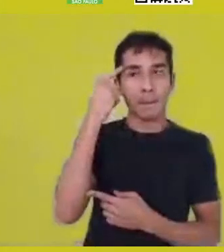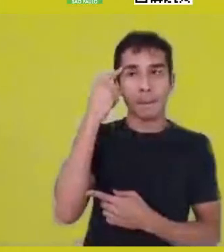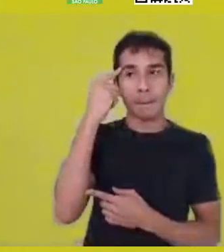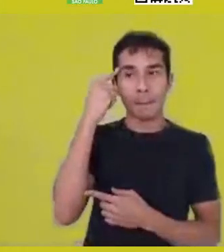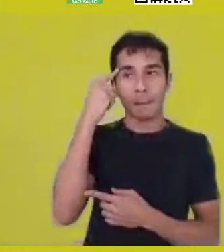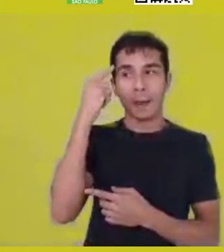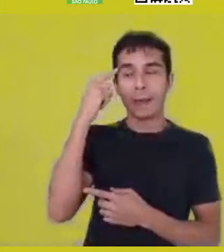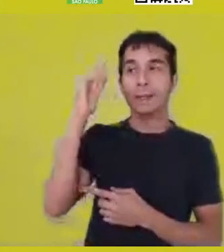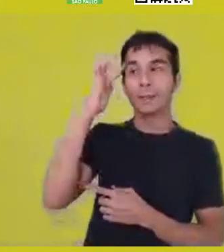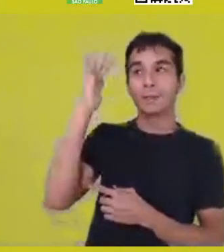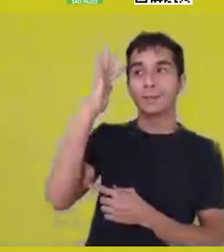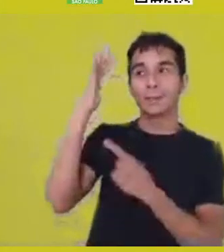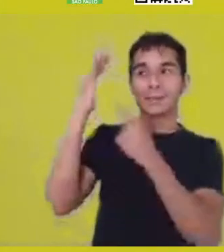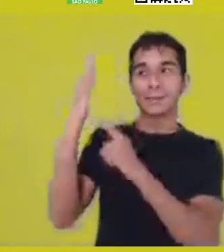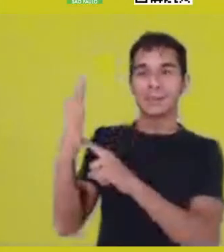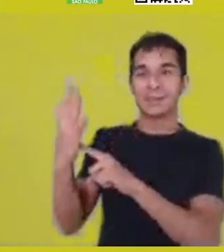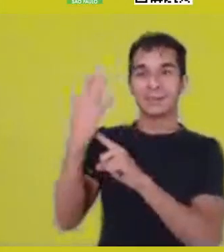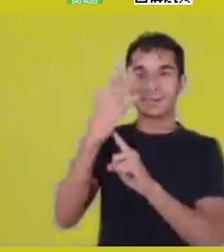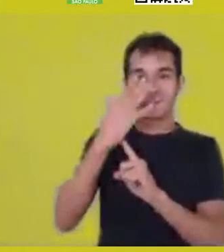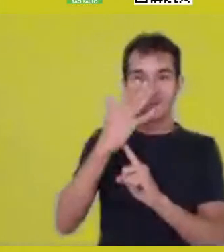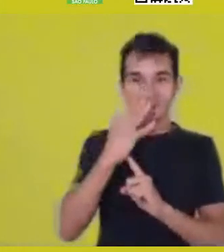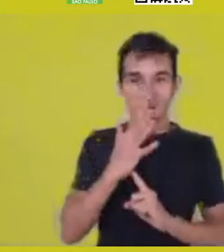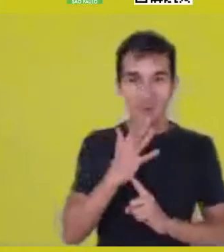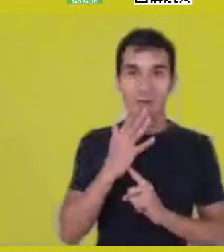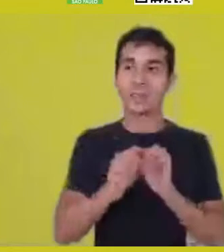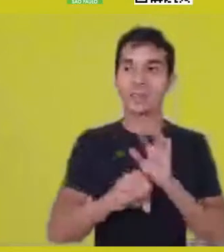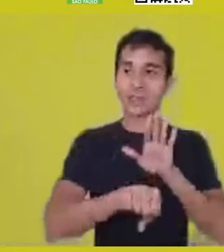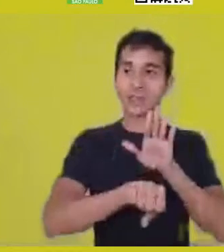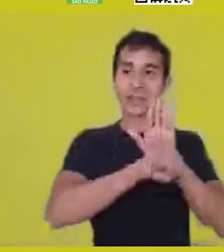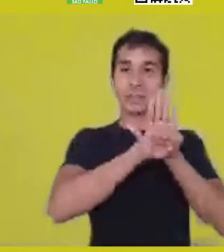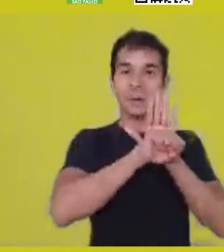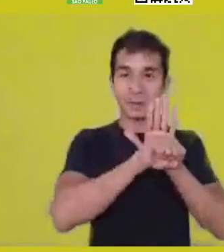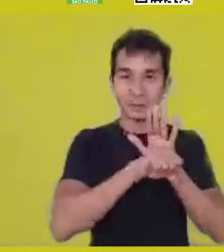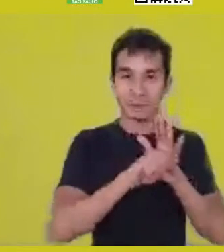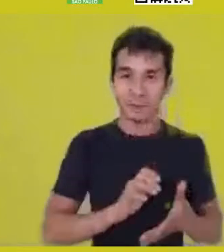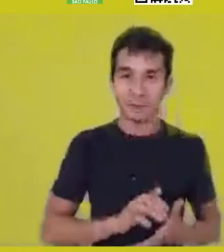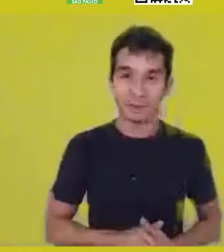An efficacy properly in doing, in transformative doing.